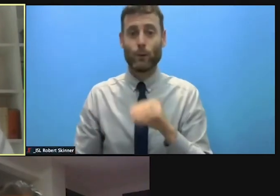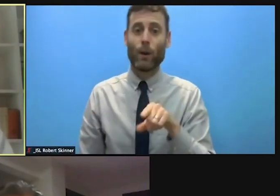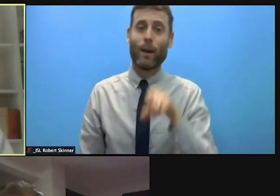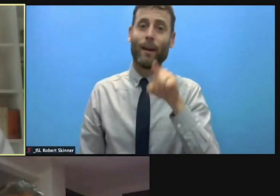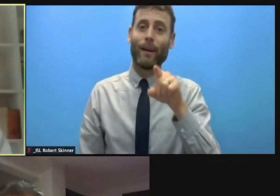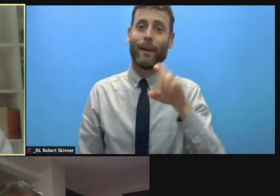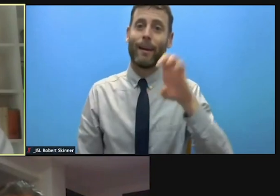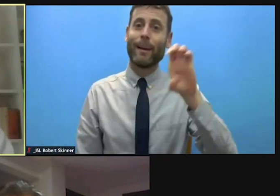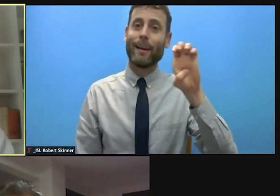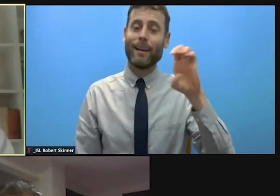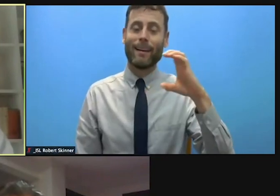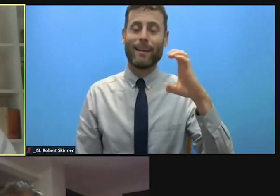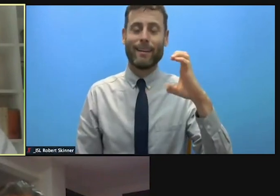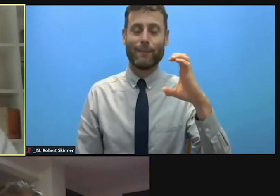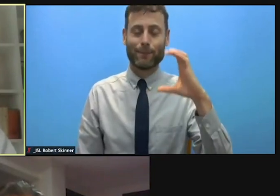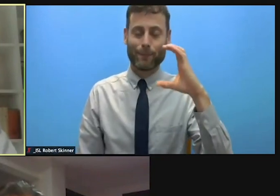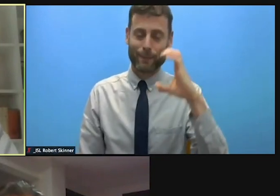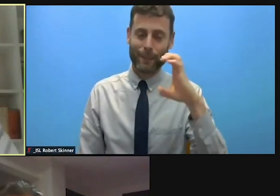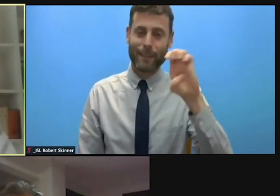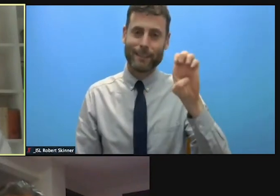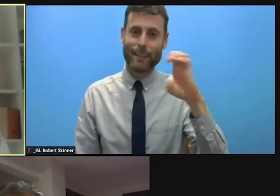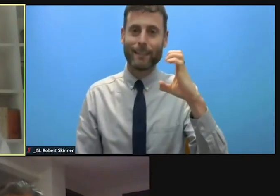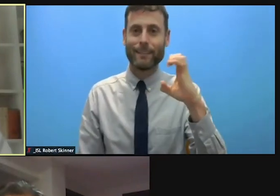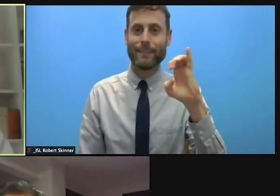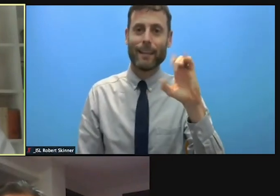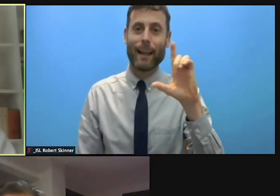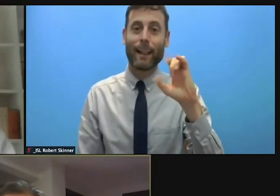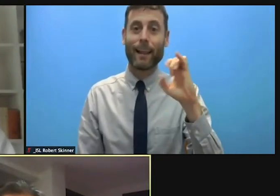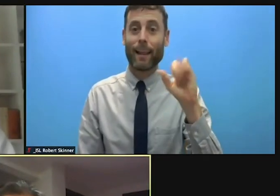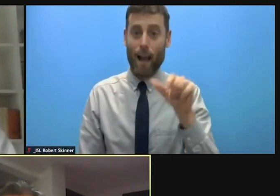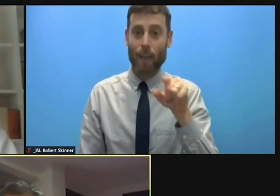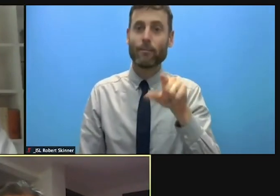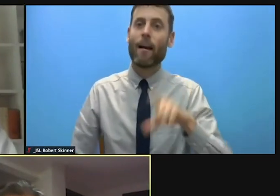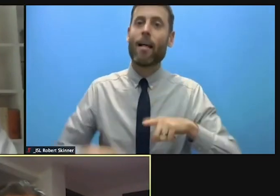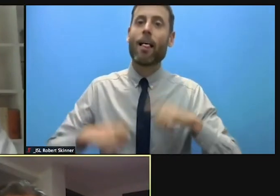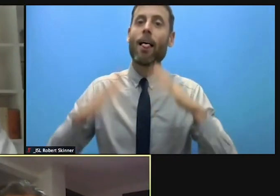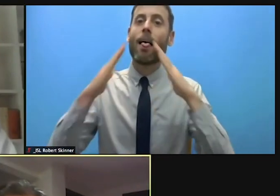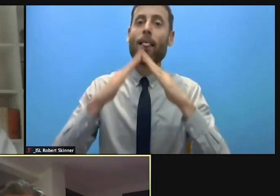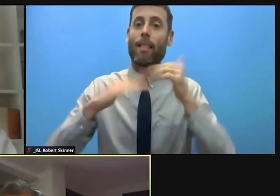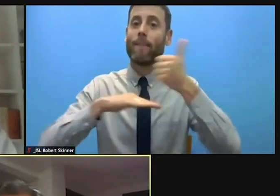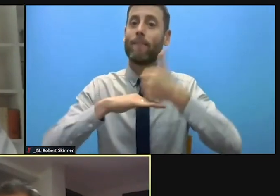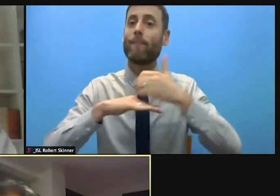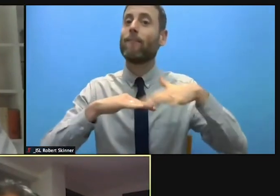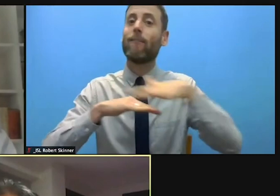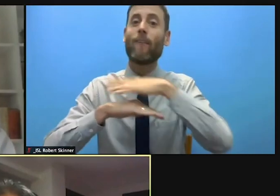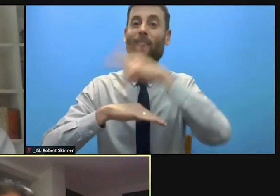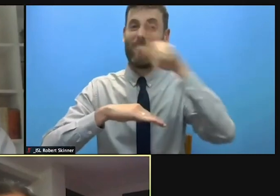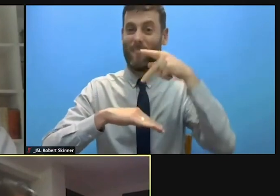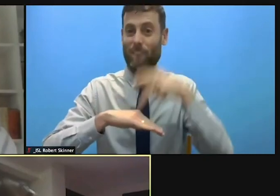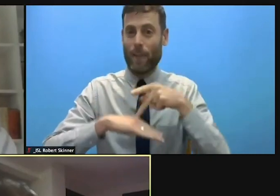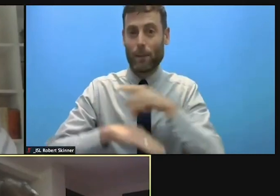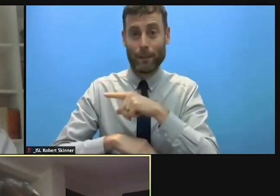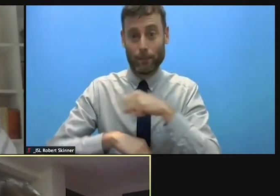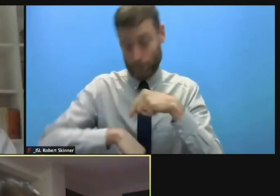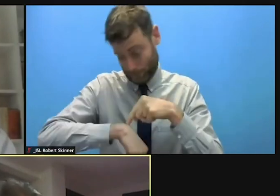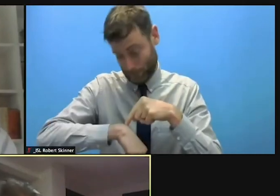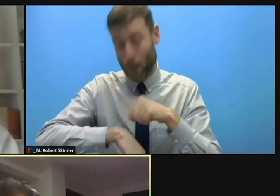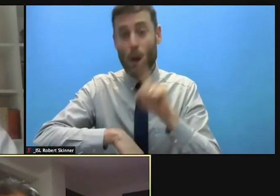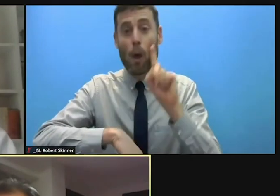for staying up. We're grateful to you. >> It's almost 2:00 in the morning.